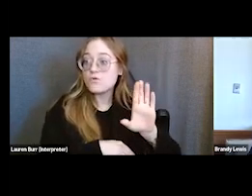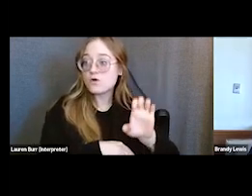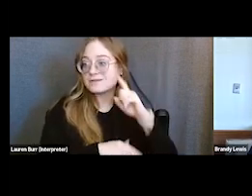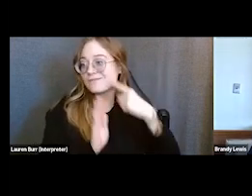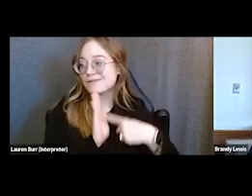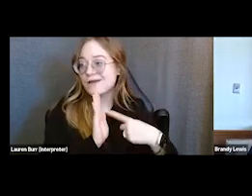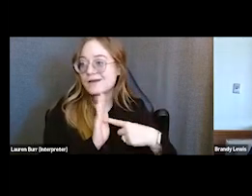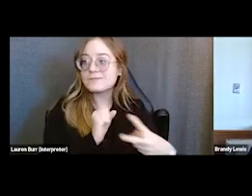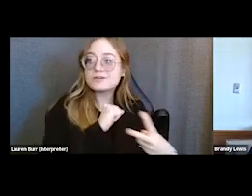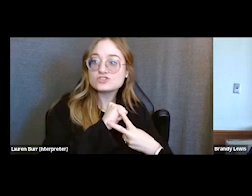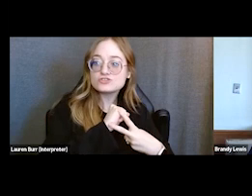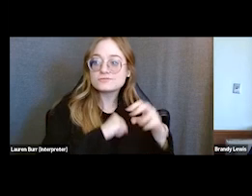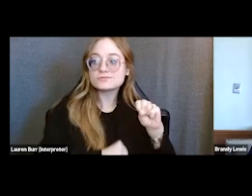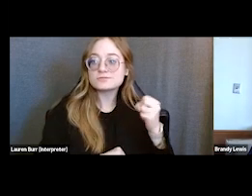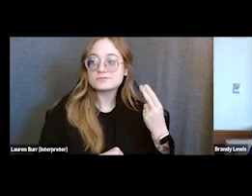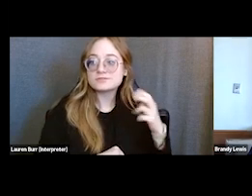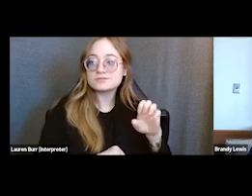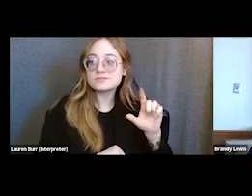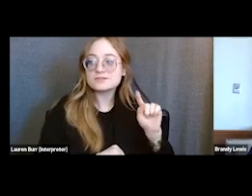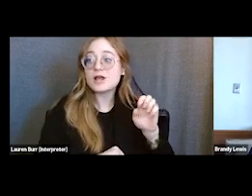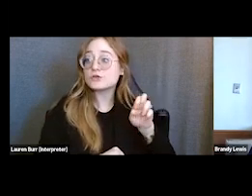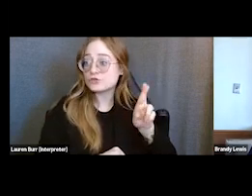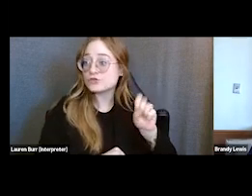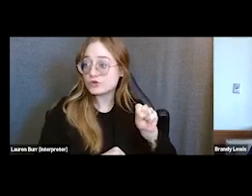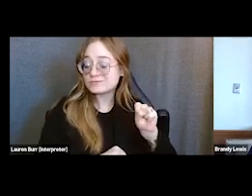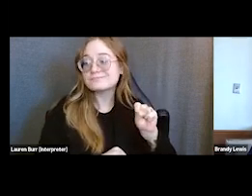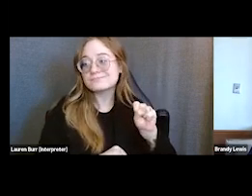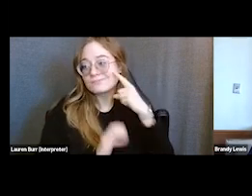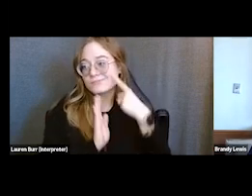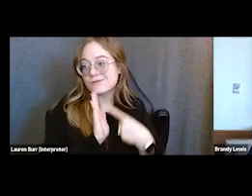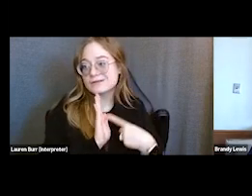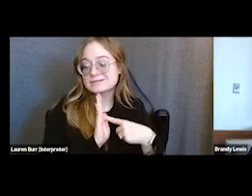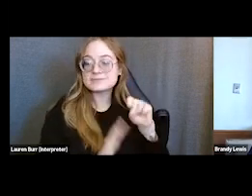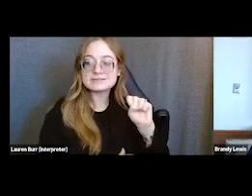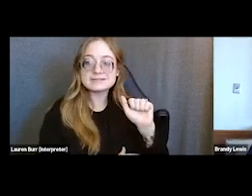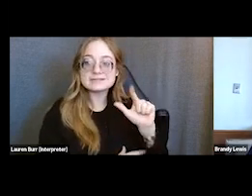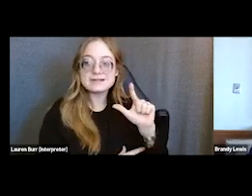Our biggest referral source would be the Salvation Army, the Emergency Lodge.